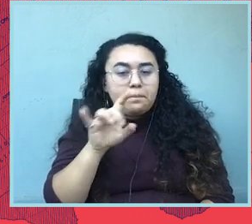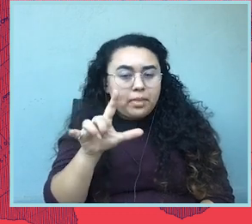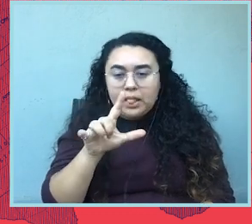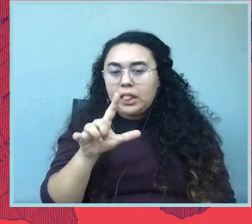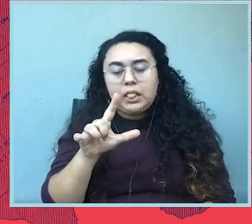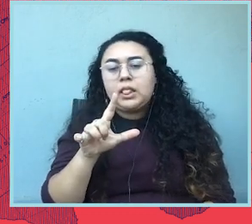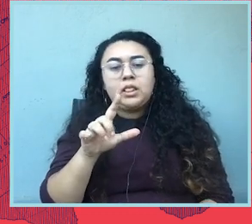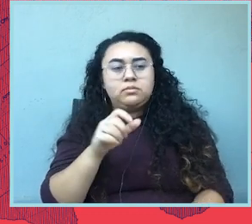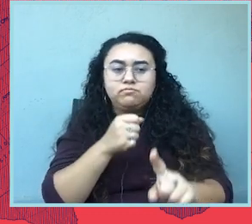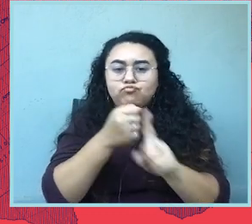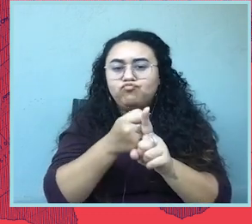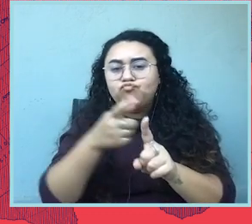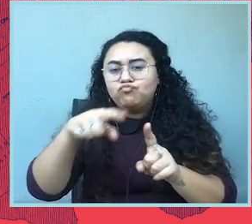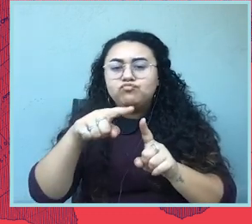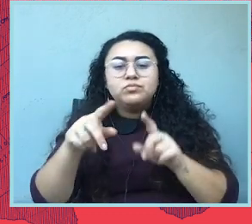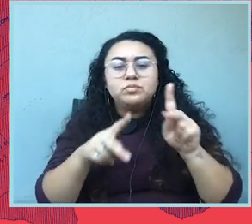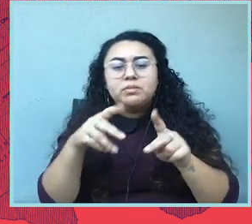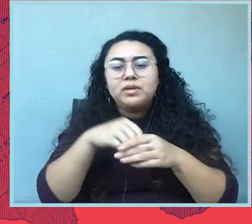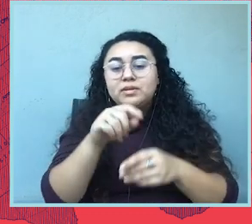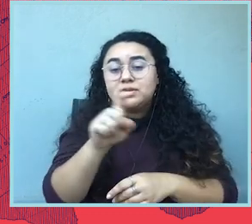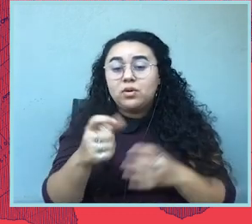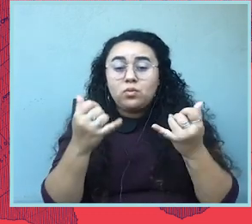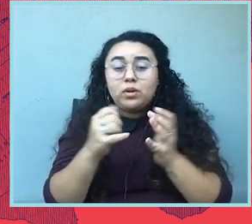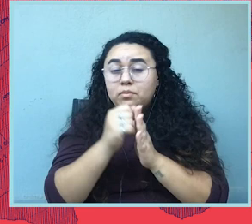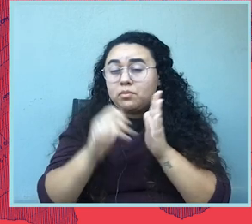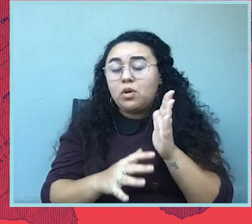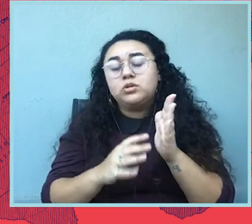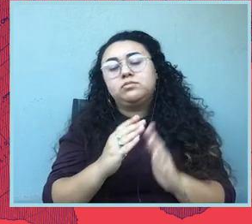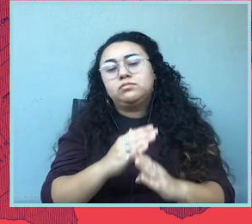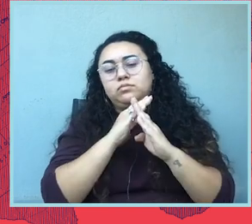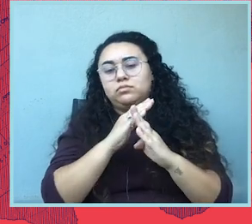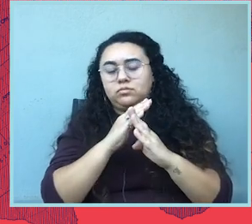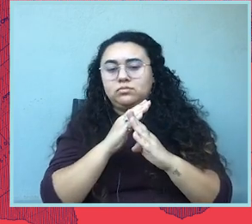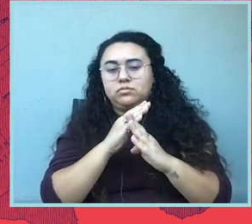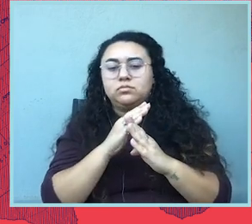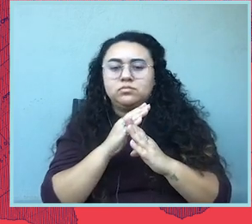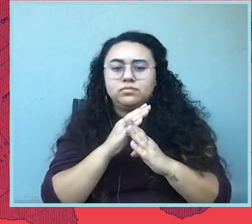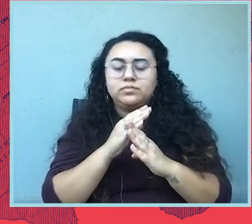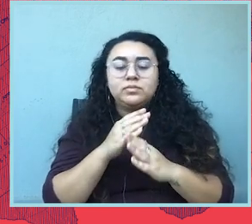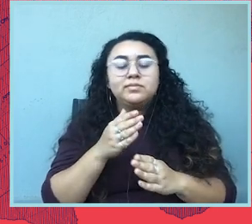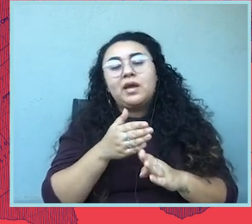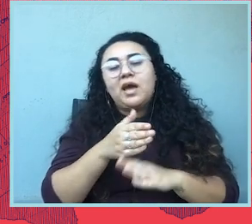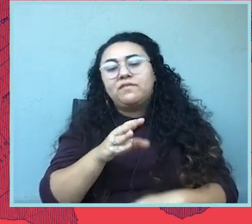in Texas. So right now, abortion is prohibited after about six weeks in pregnancy in Texas.